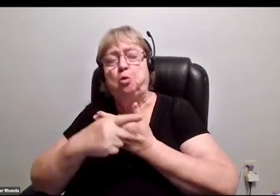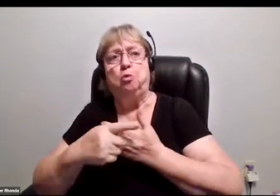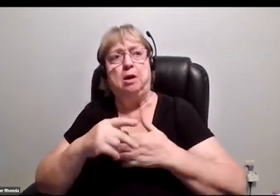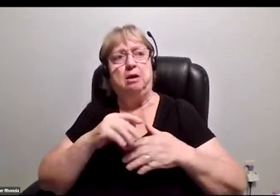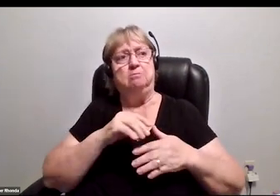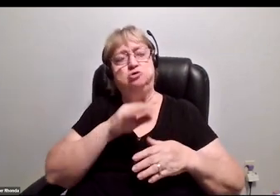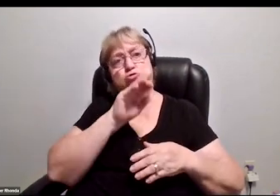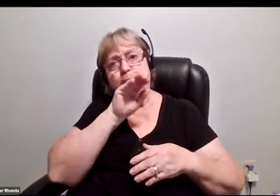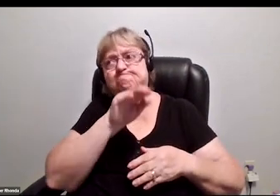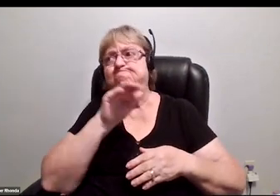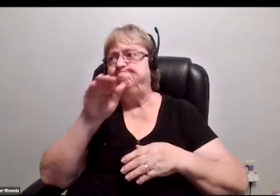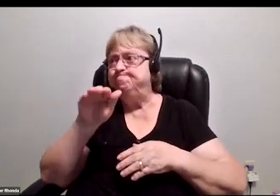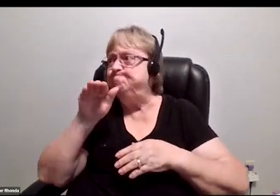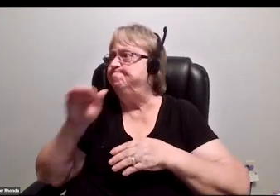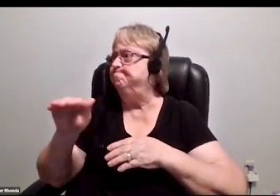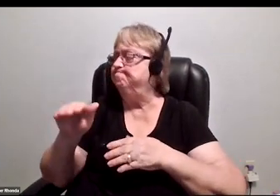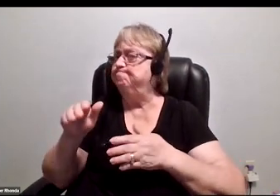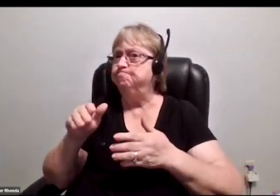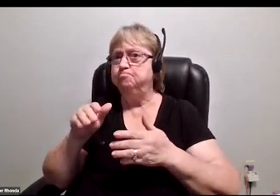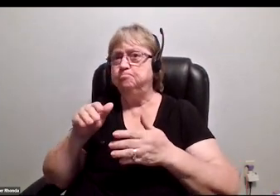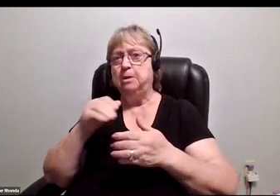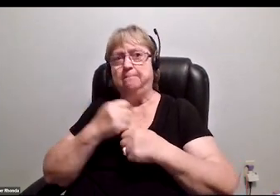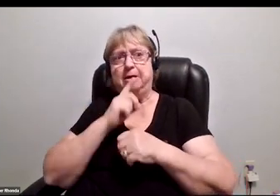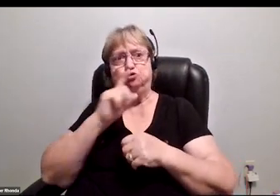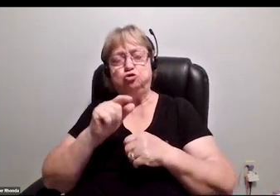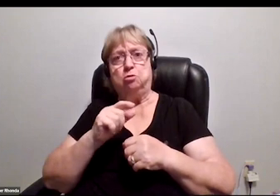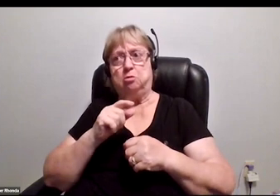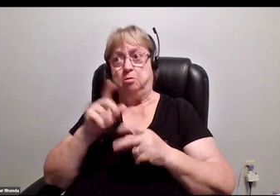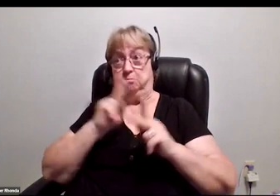what they can and can't take advantage of to be able to get into school.